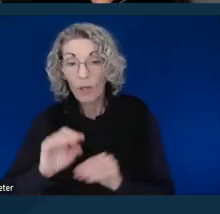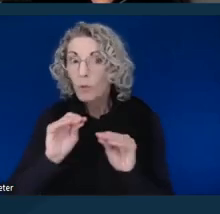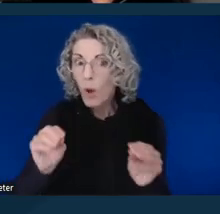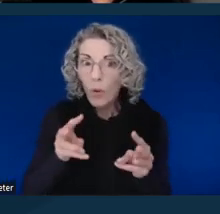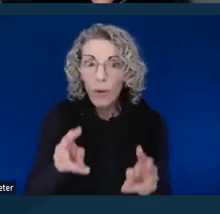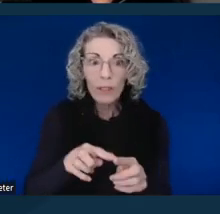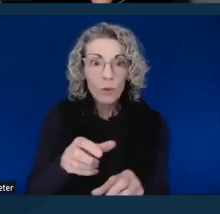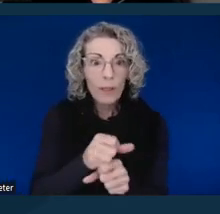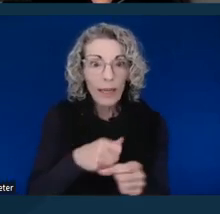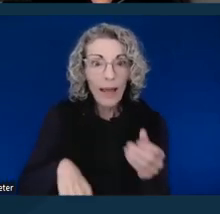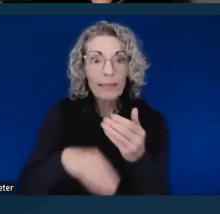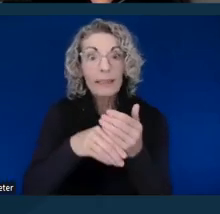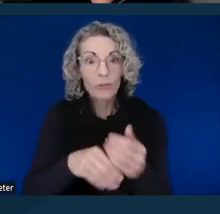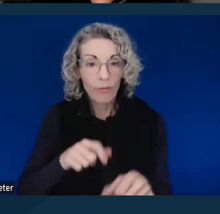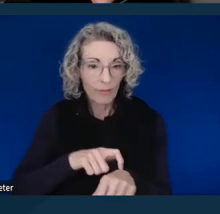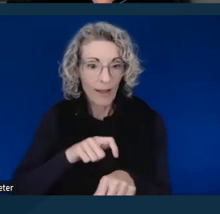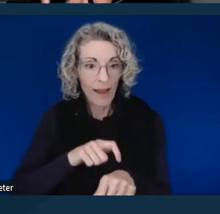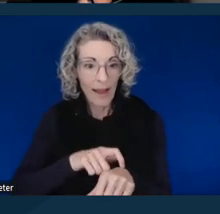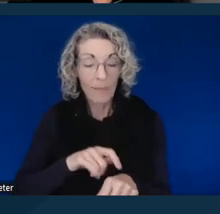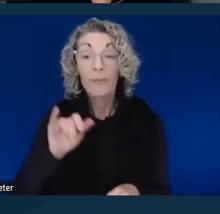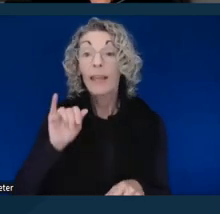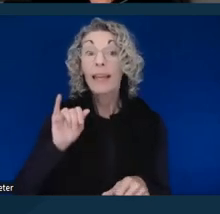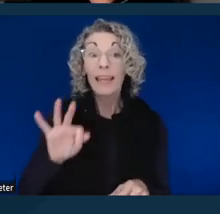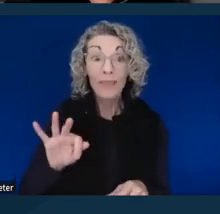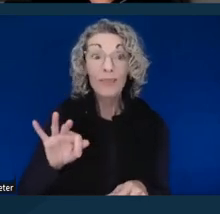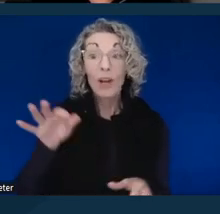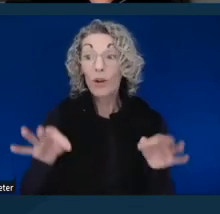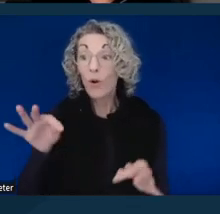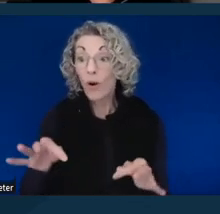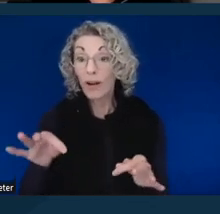So, if the court ADA coordinator mails your denial,